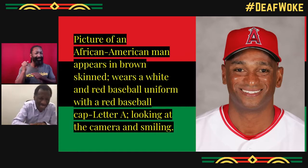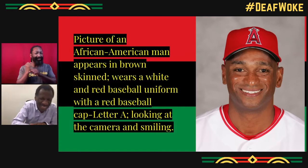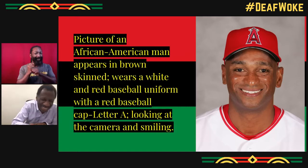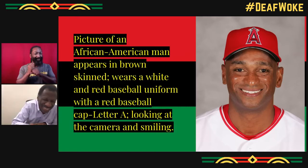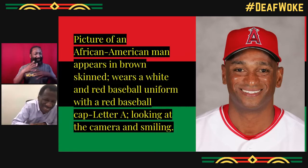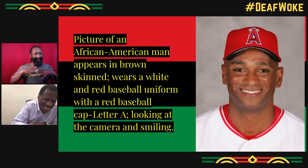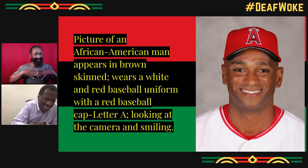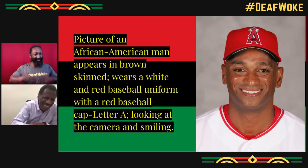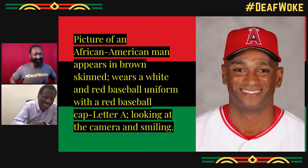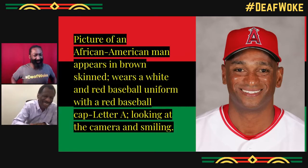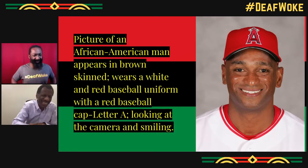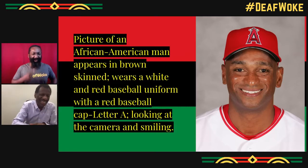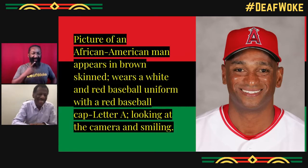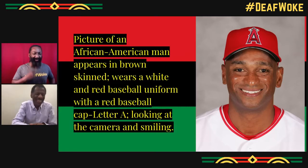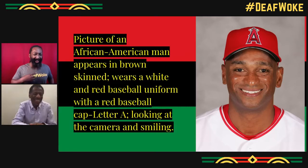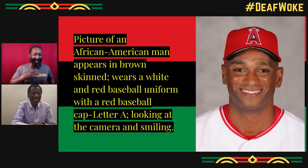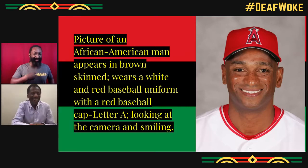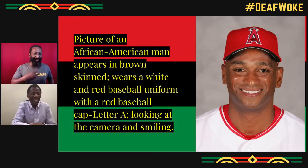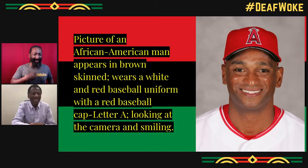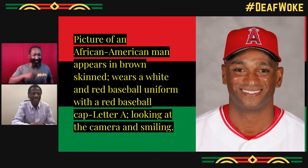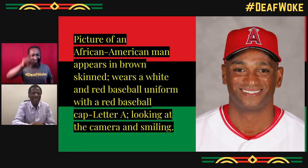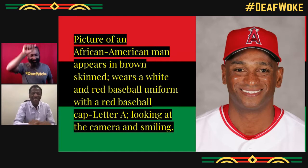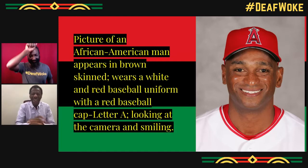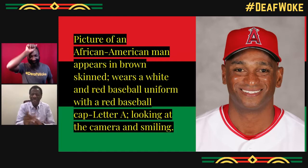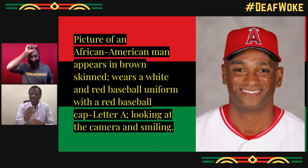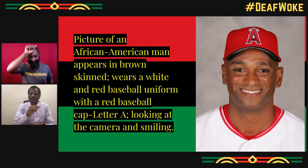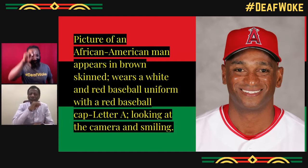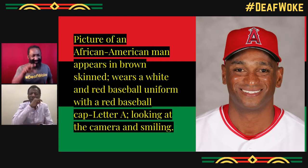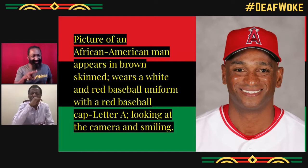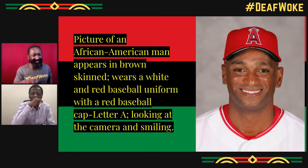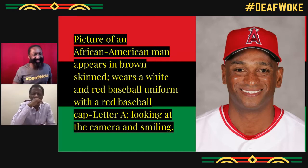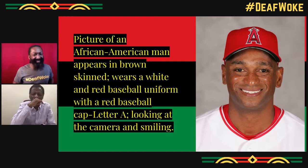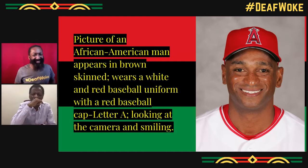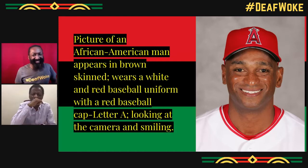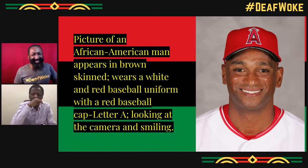All right, next picture of an African-American man, wearing a white and red